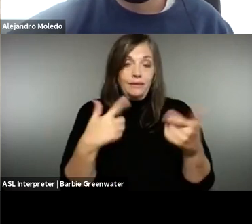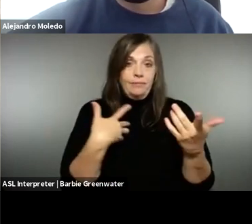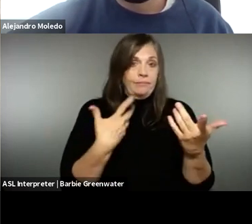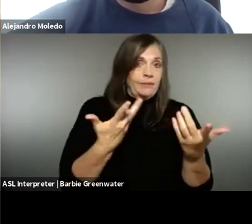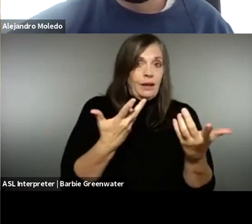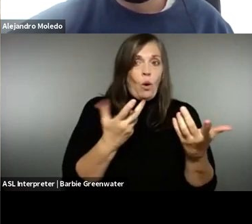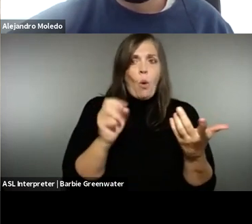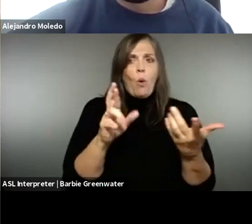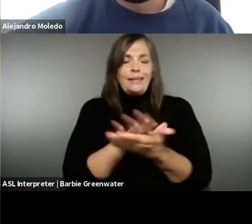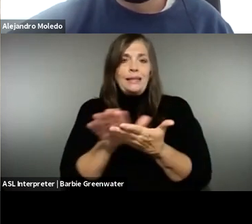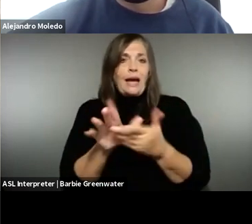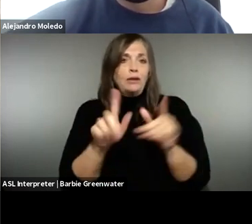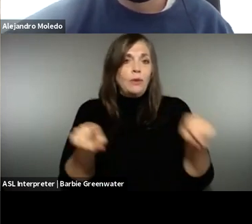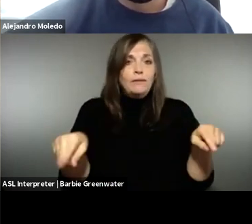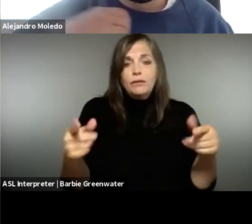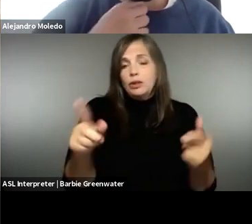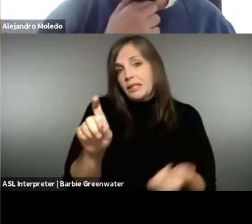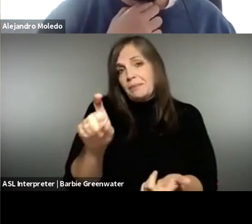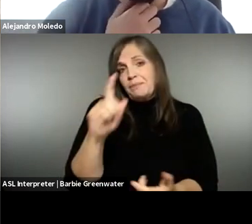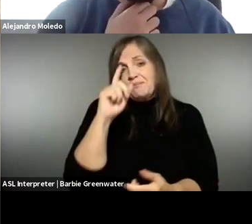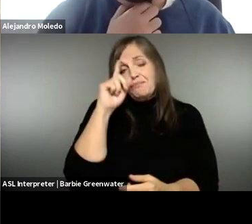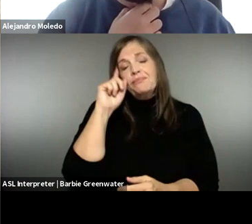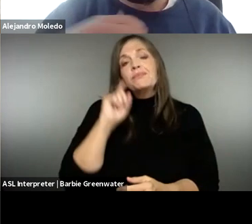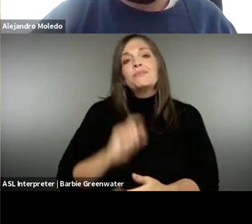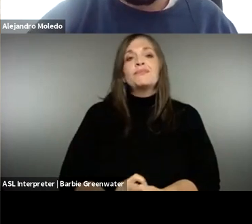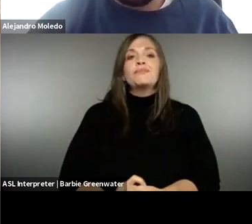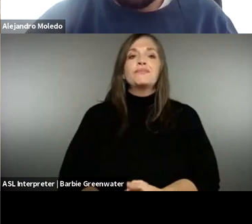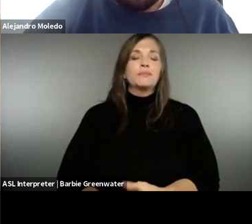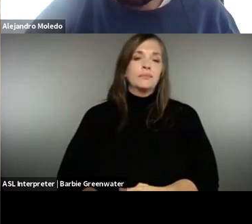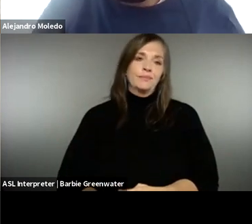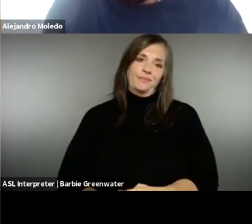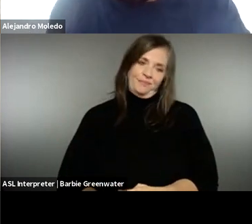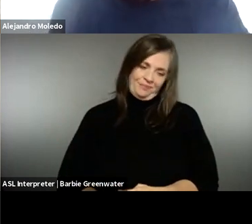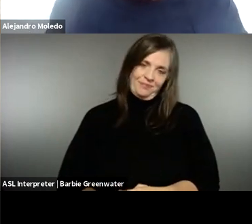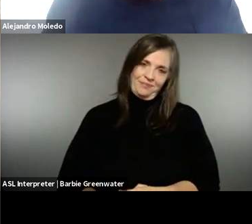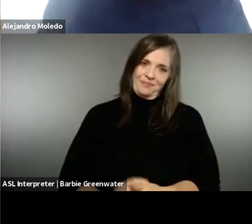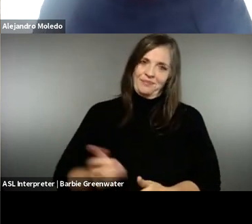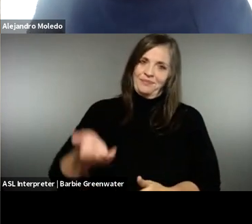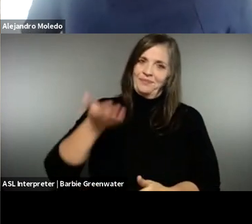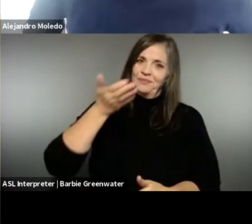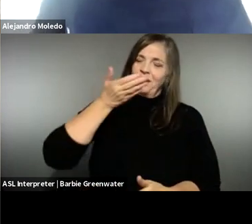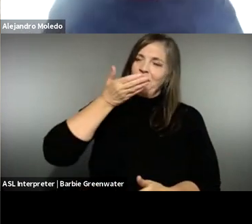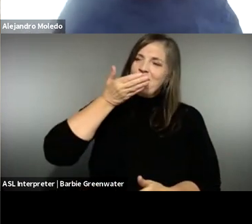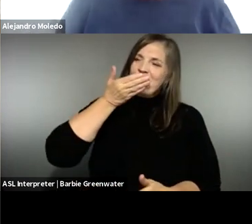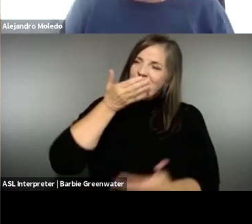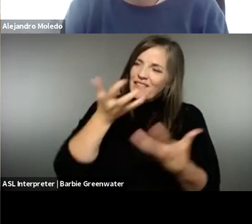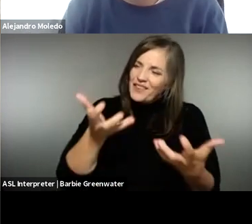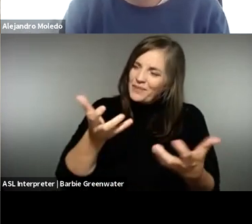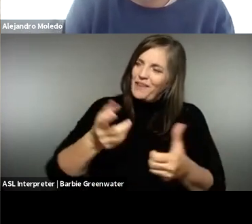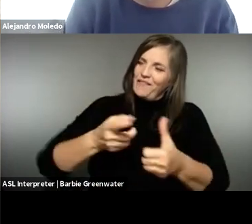Is it a problem that something can be deemed accessible in one country and not accessible in another? Or is it nice we have diversity